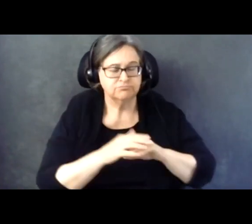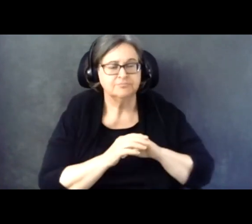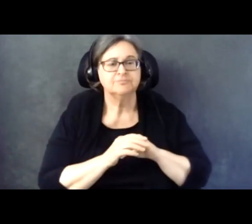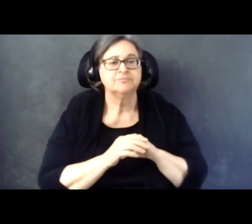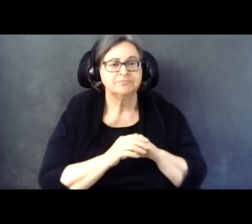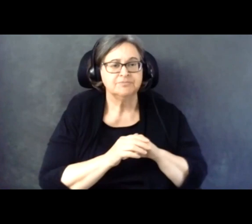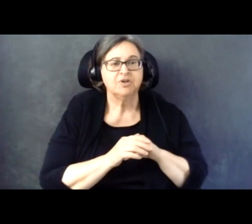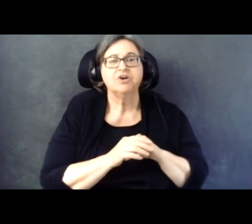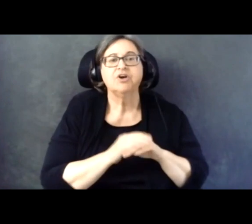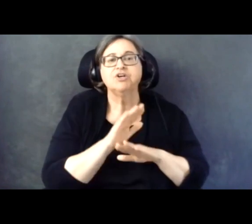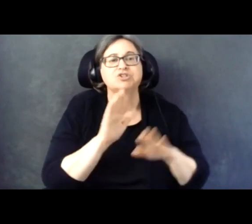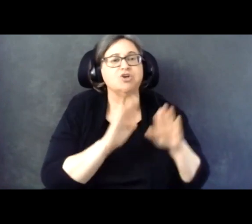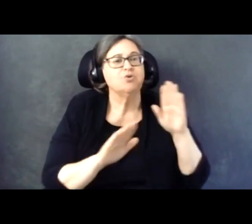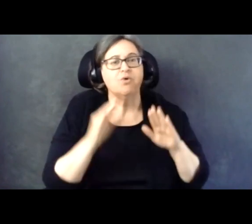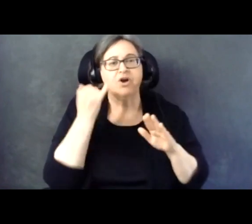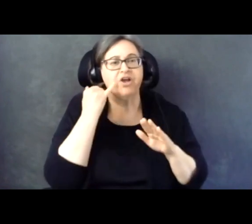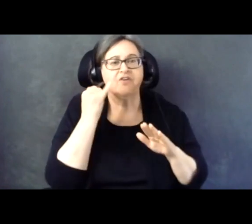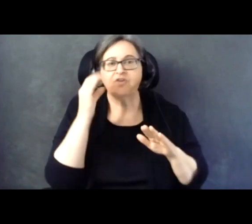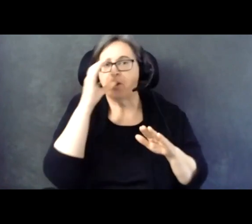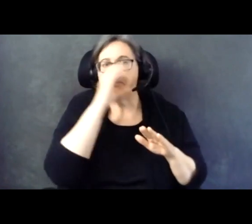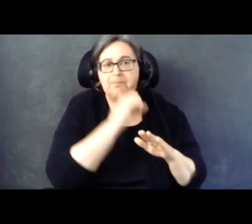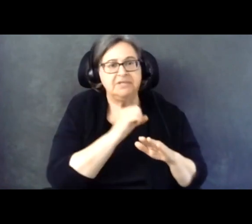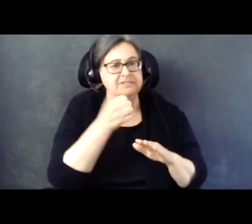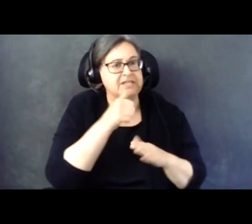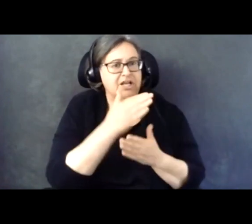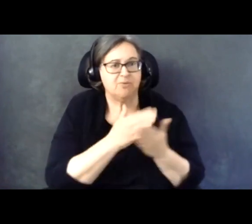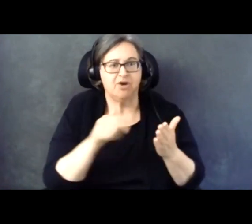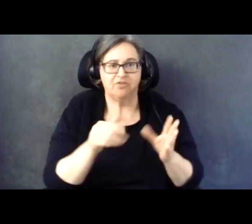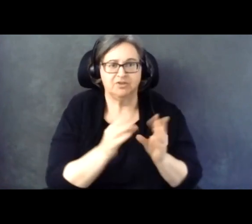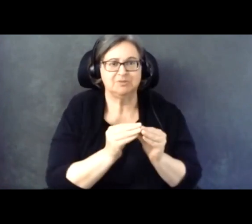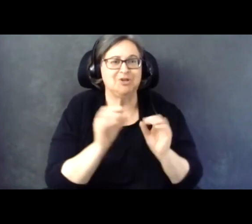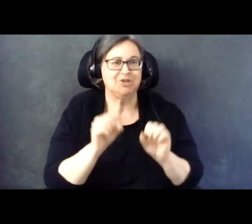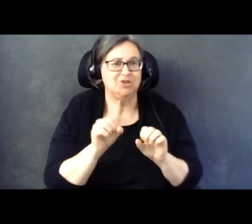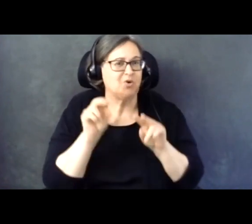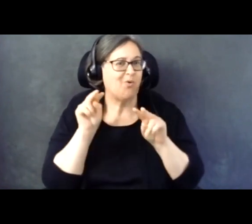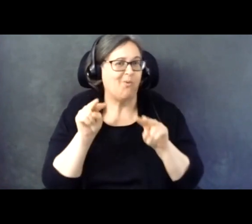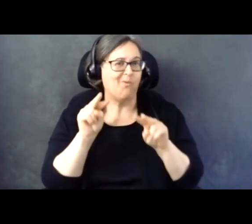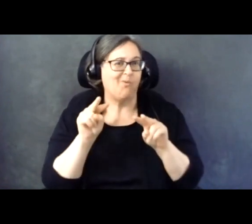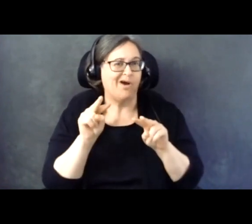And don't worry if you missed any part of the Summit. He will be able to check that recording.